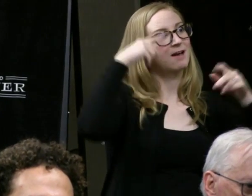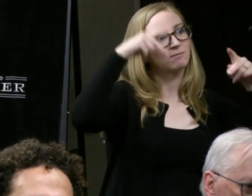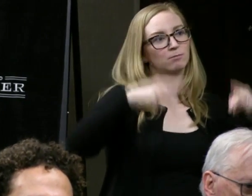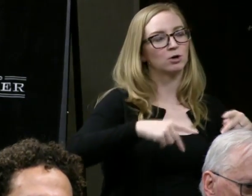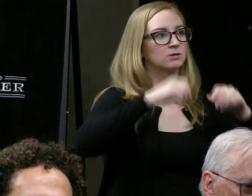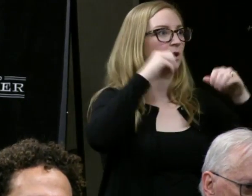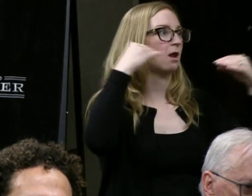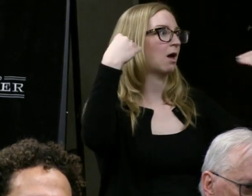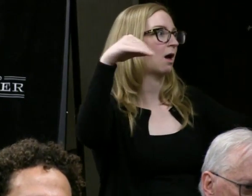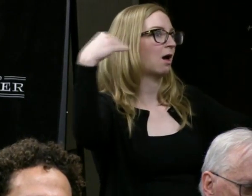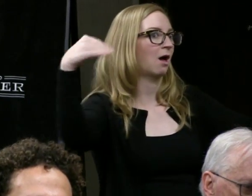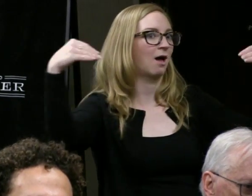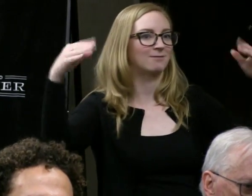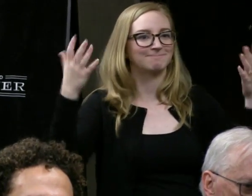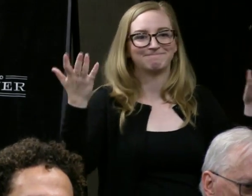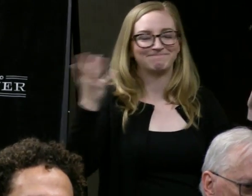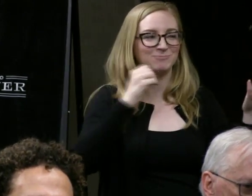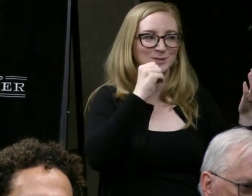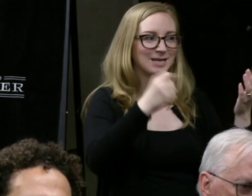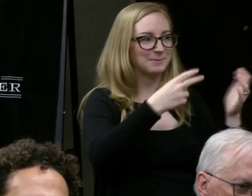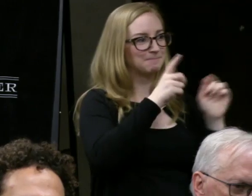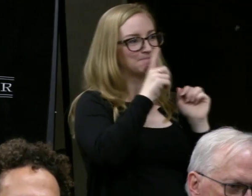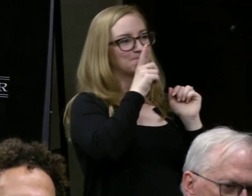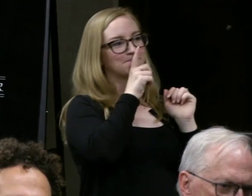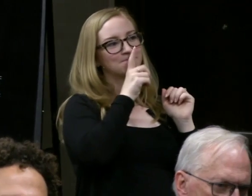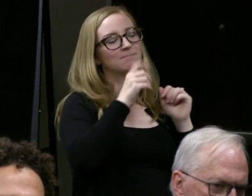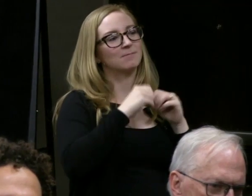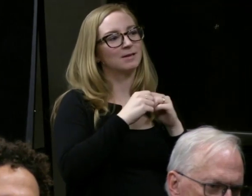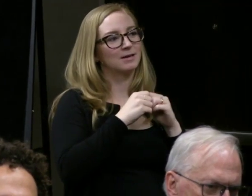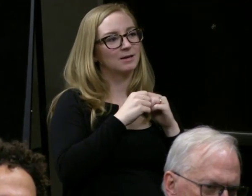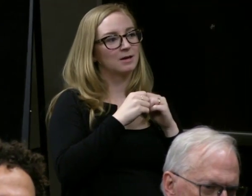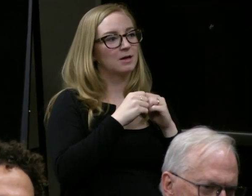which he and I had a discussion about whether we should have or not.